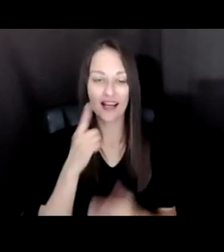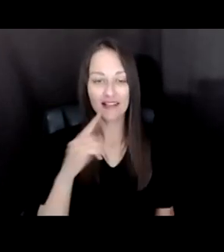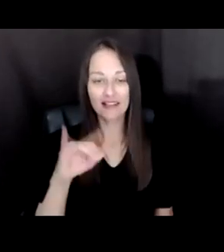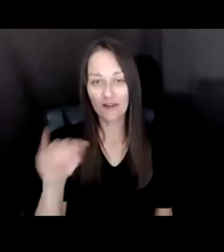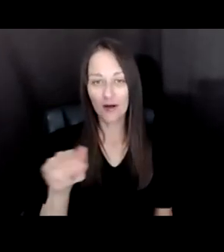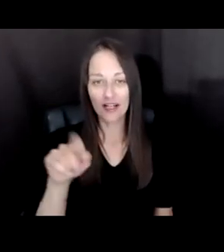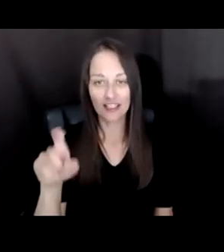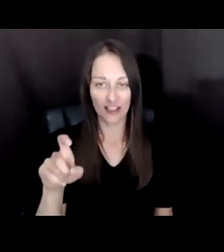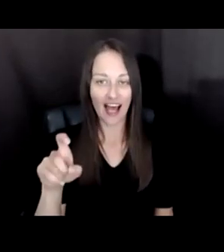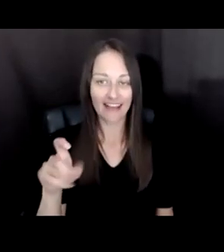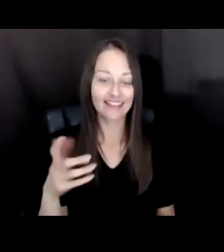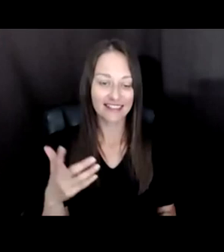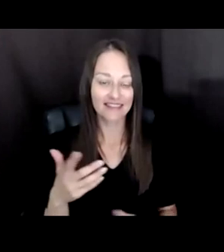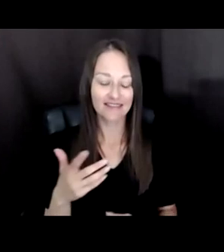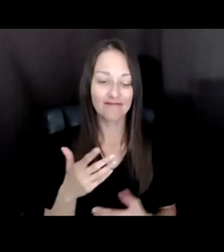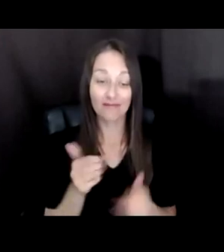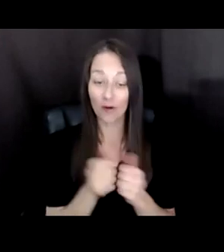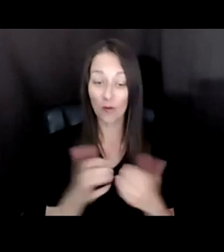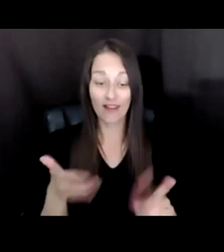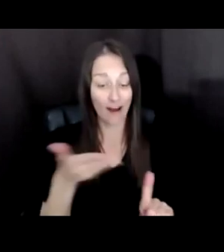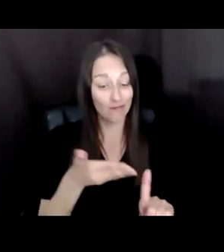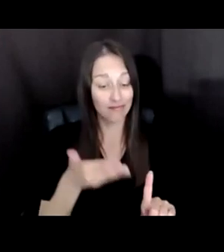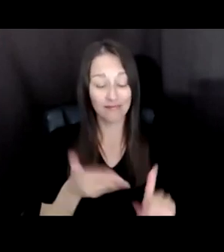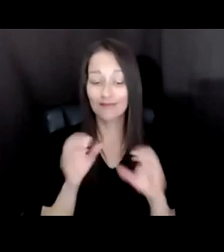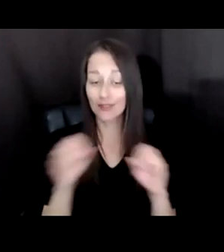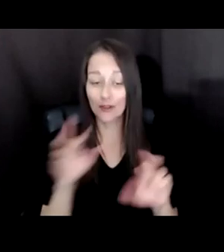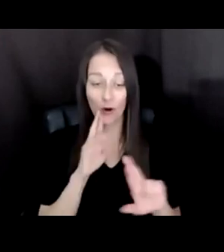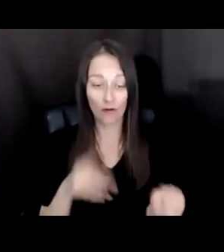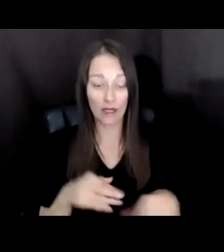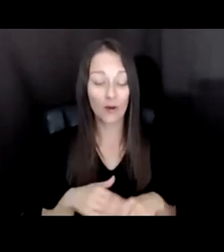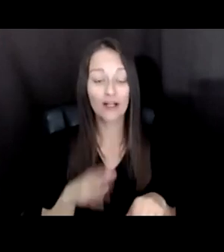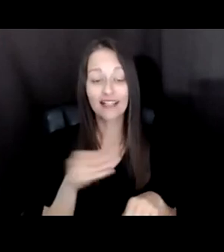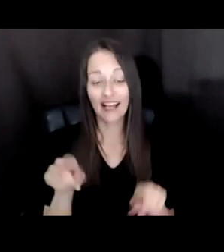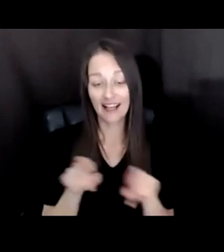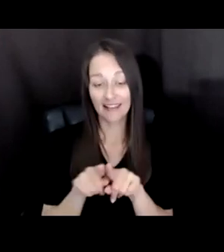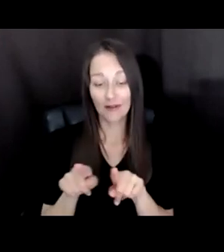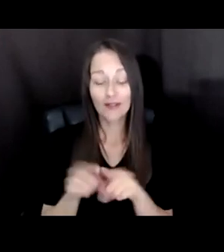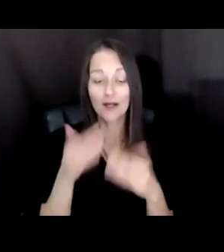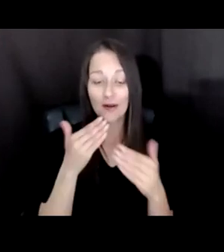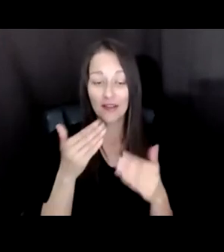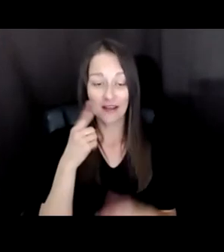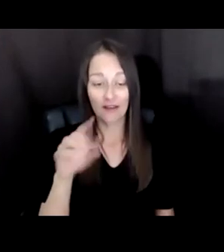EXIST. ADDITIONAL THANKS TO SARAH LUTTMAN AND THE BRIDGES TEAM WHO ARE FANTASTIC. OF COURSE, OUR